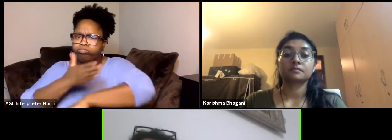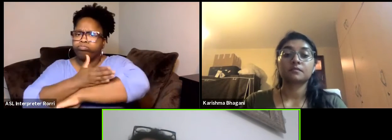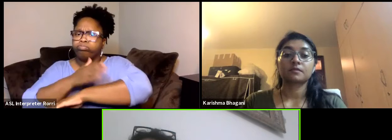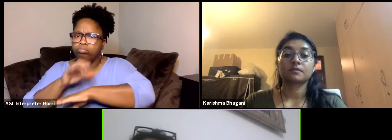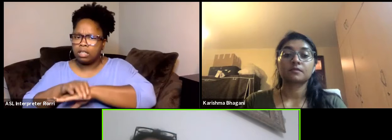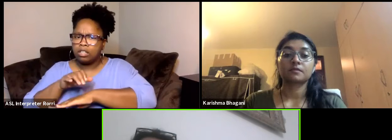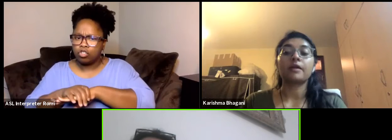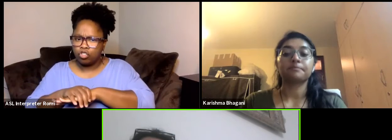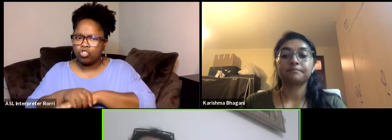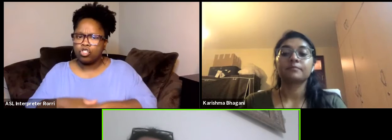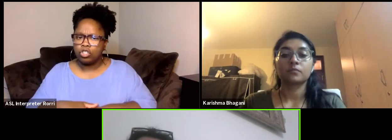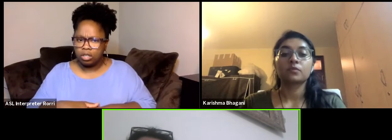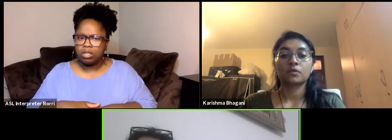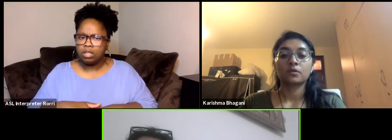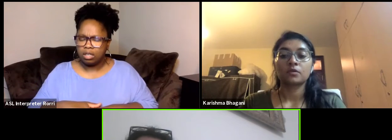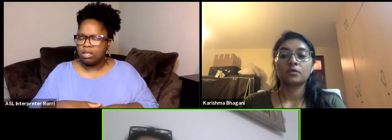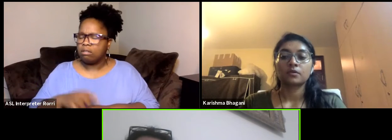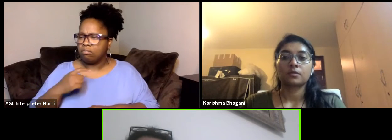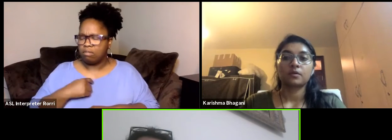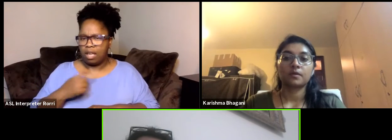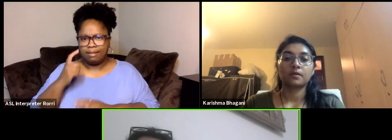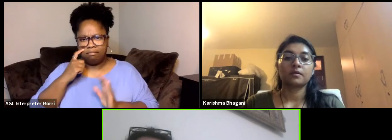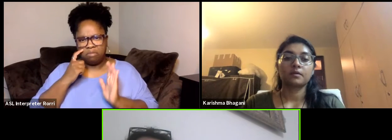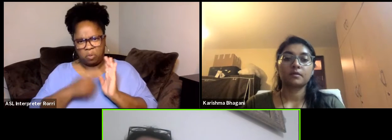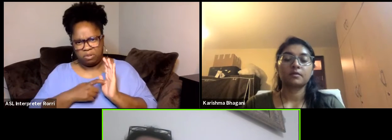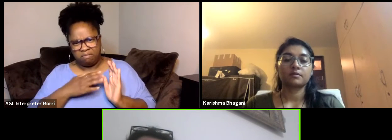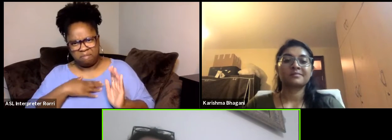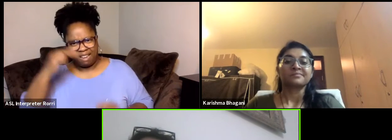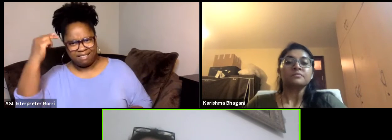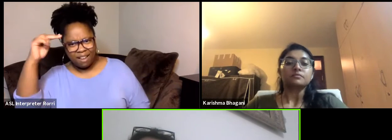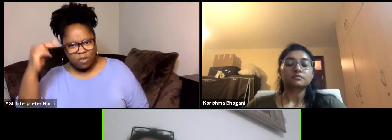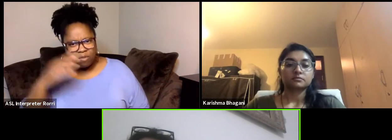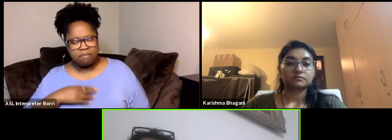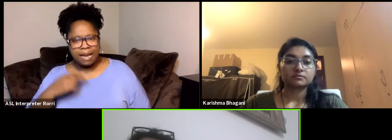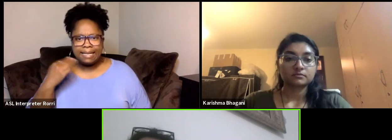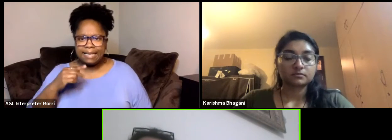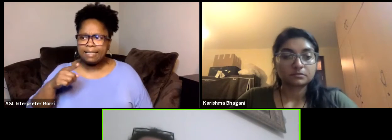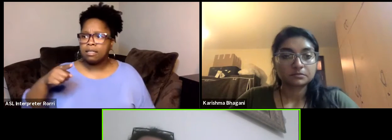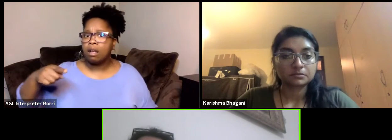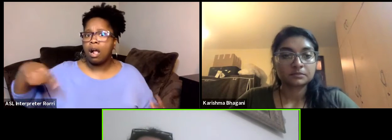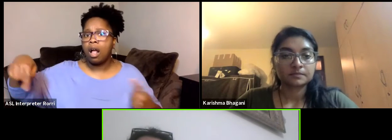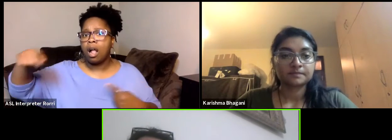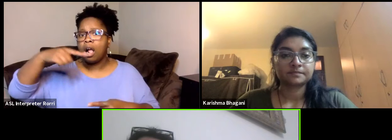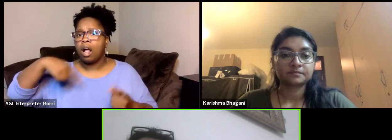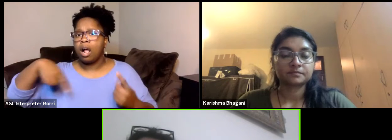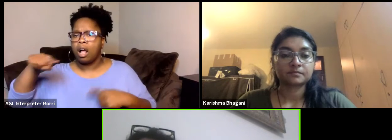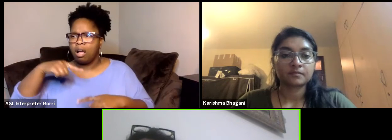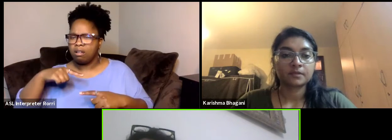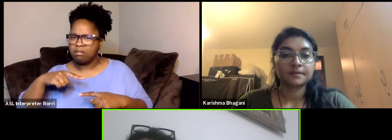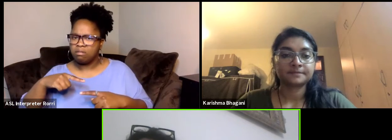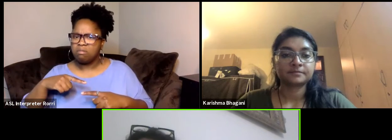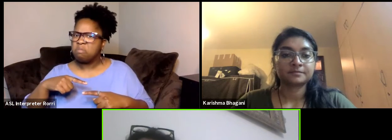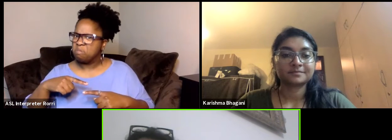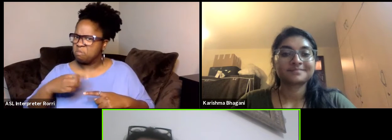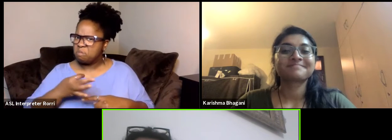because when see around me, my nephews, my nieces, they master more English than French now.